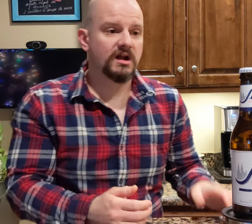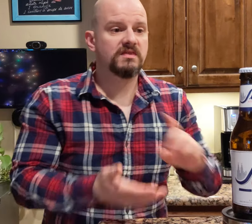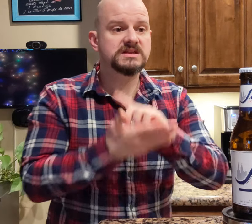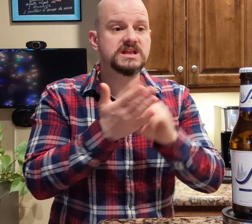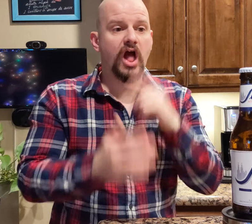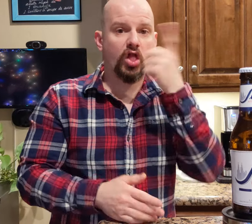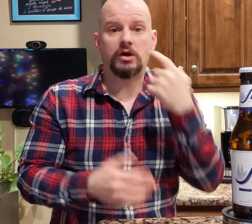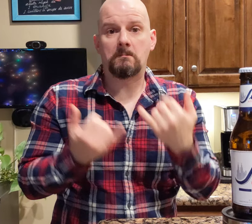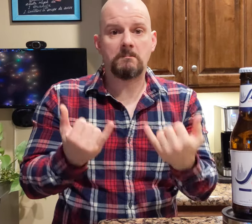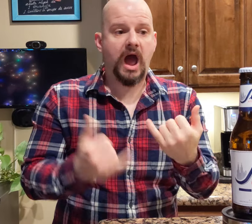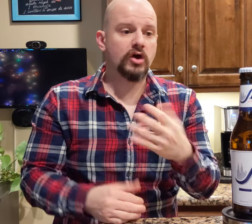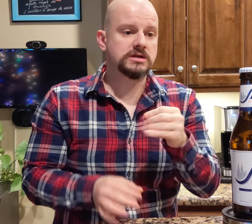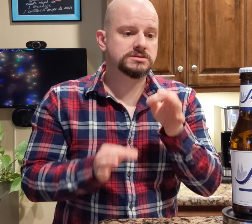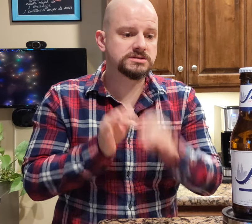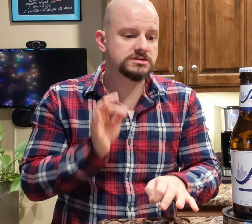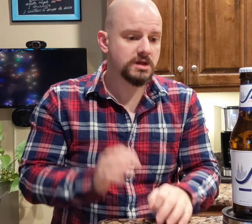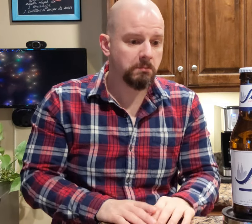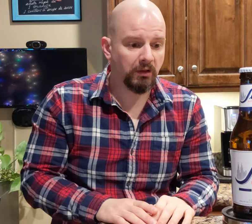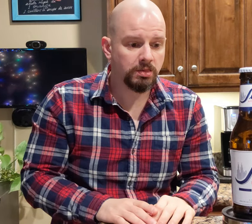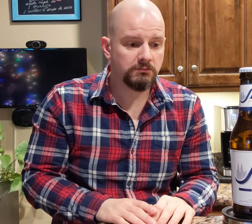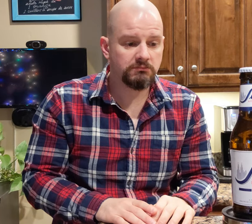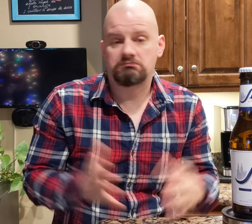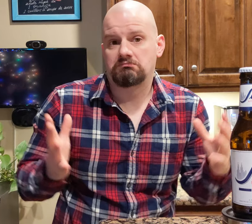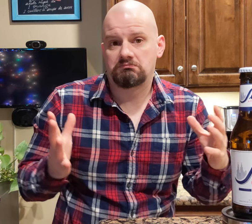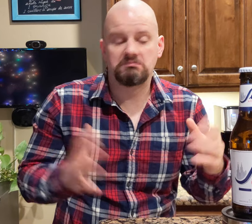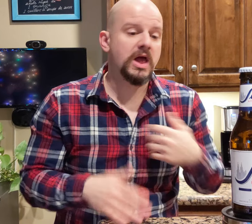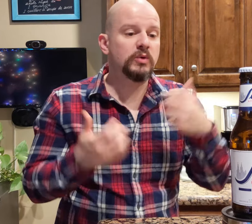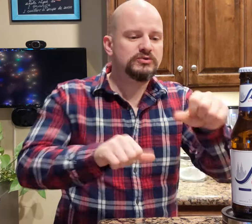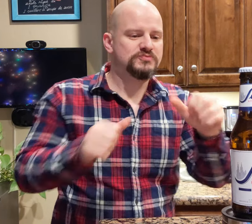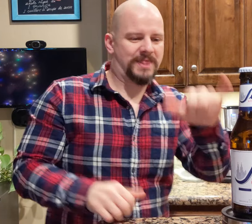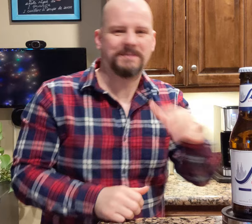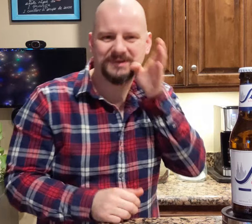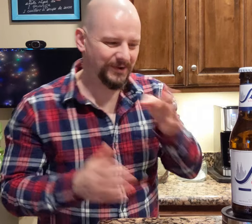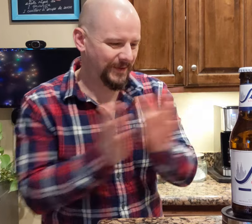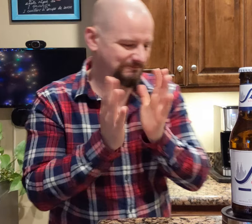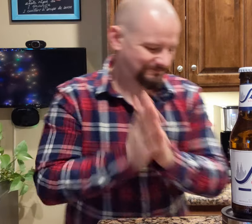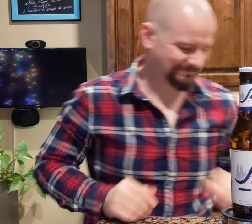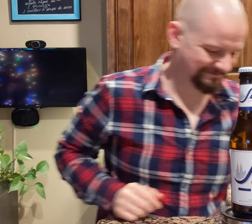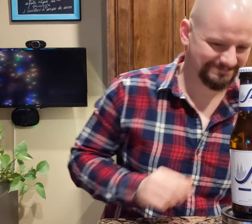The design is modern and simple. Okay, let's try that beer.